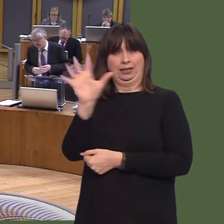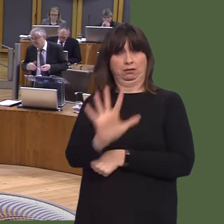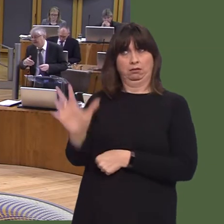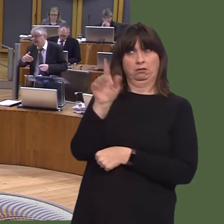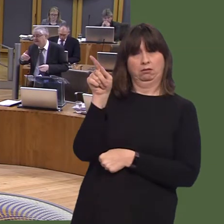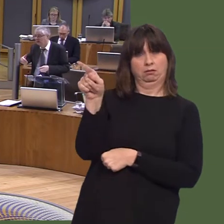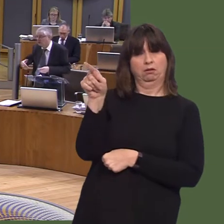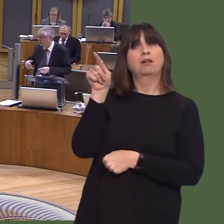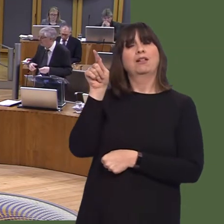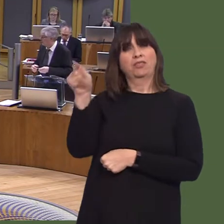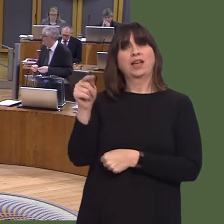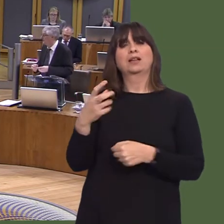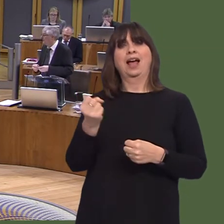new direction' in 2009.